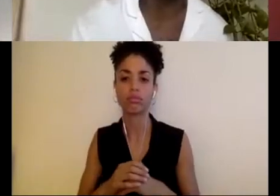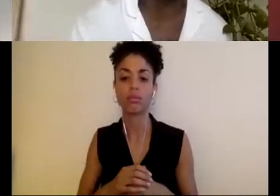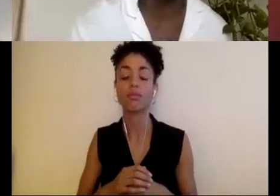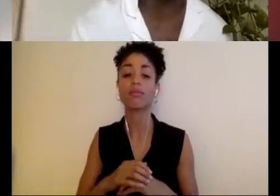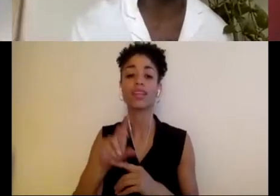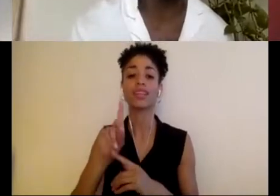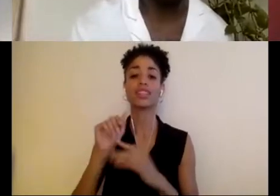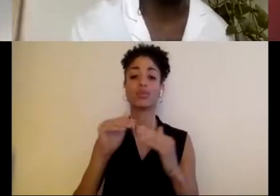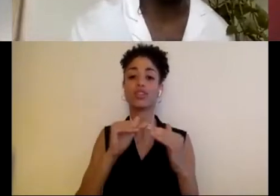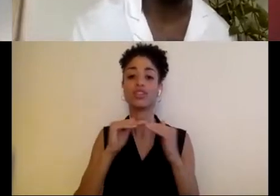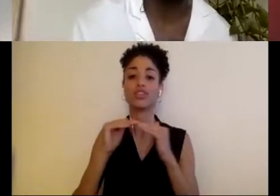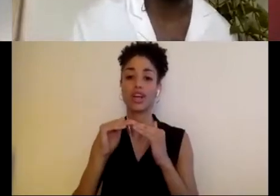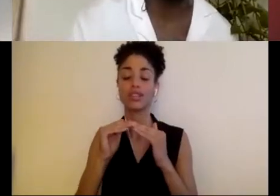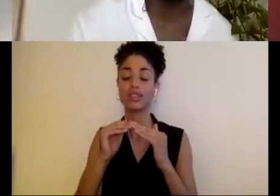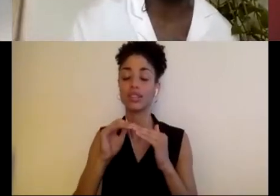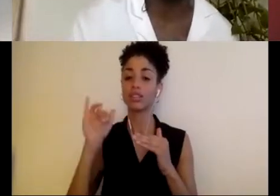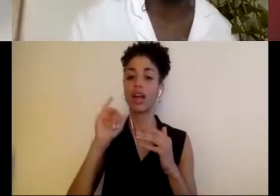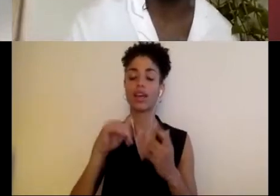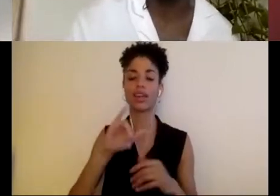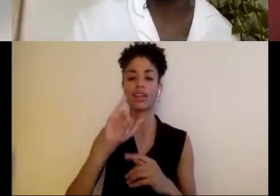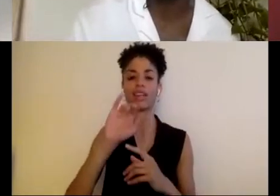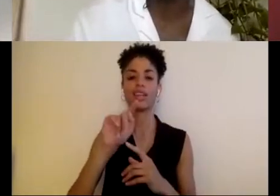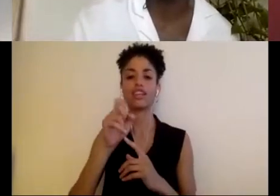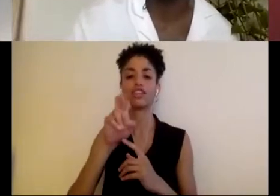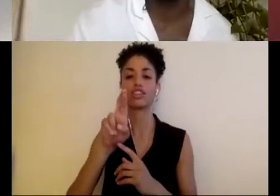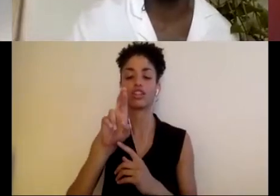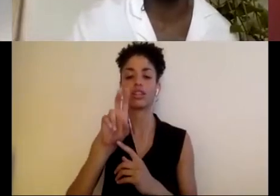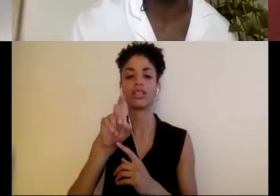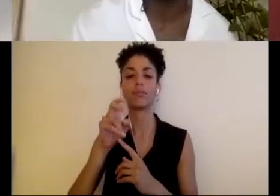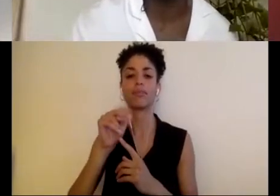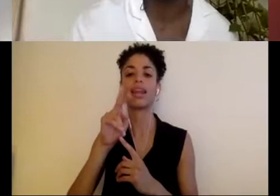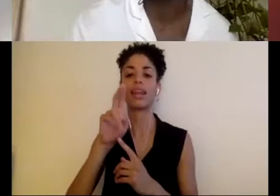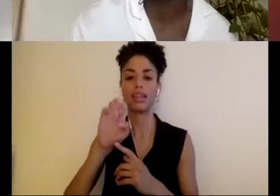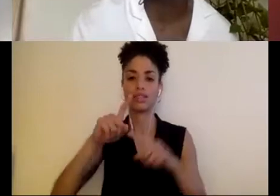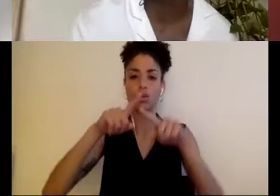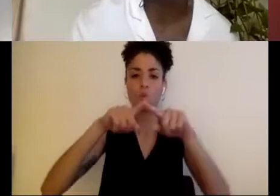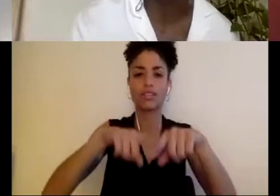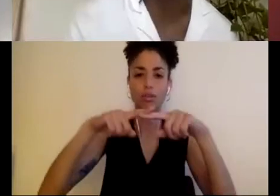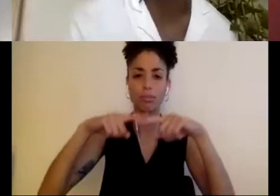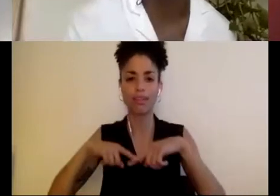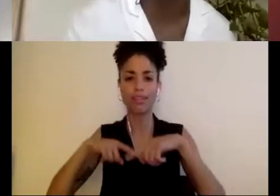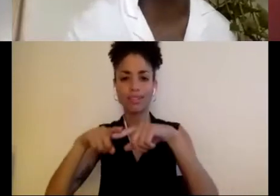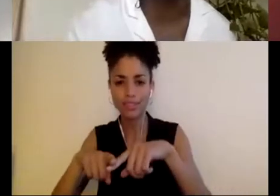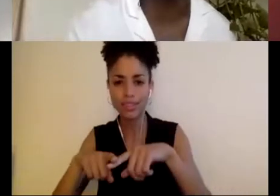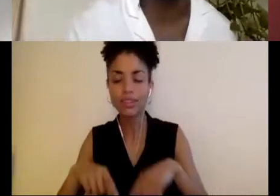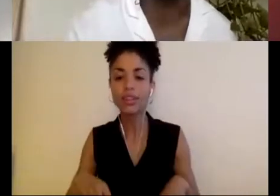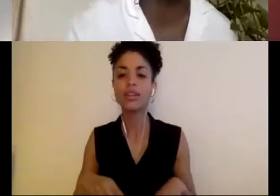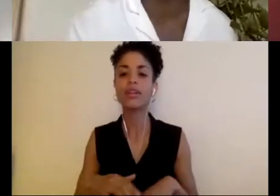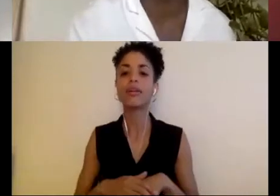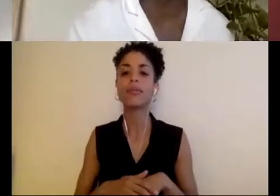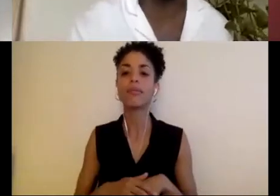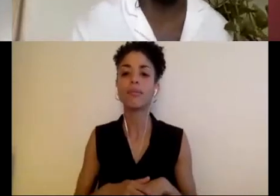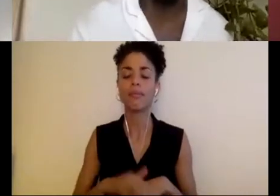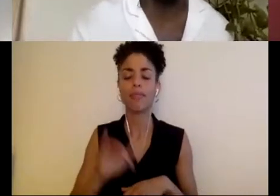interdependence, and well, yeah, interdependence is a huge one. It's